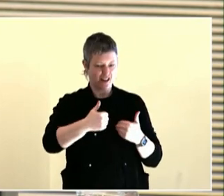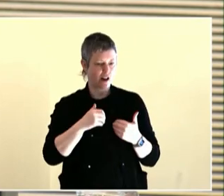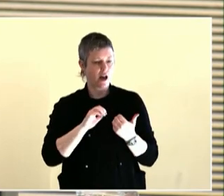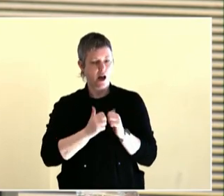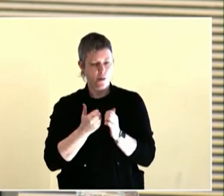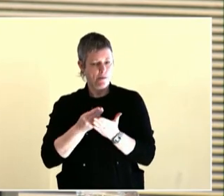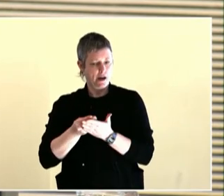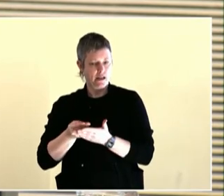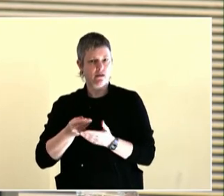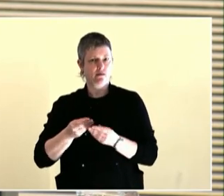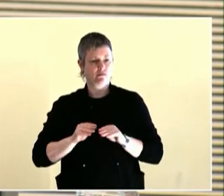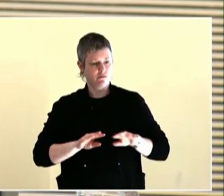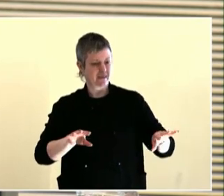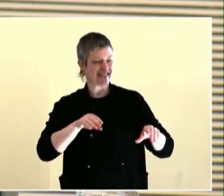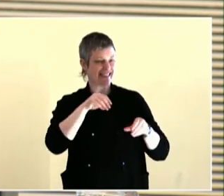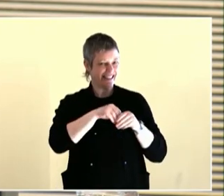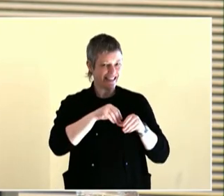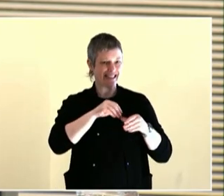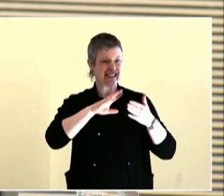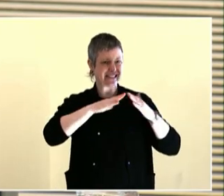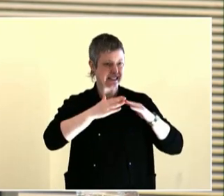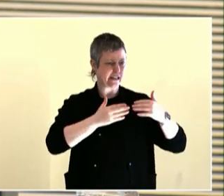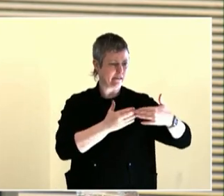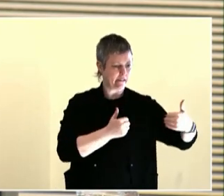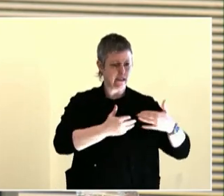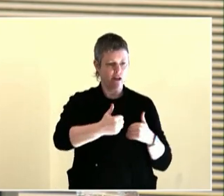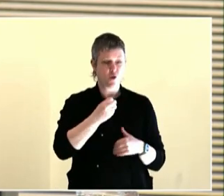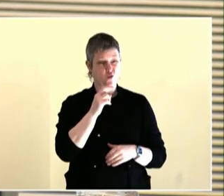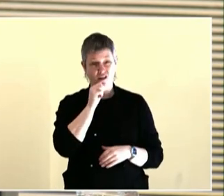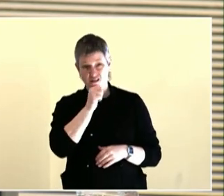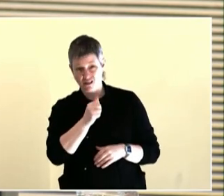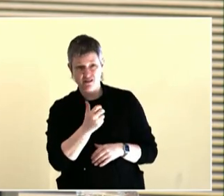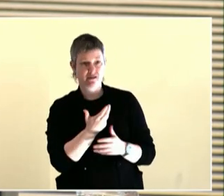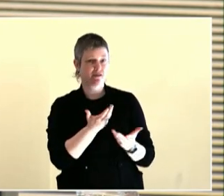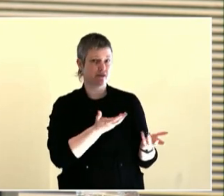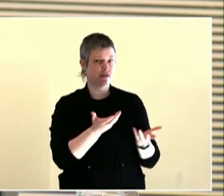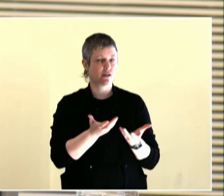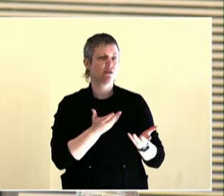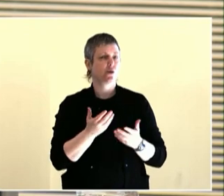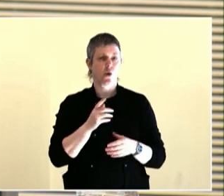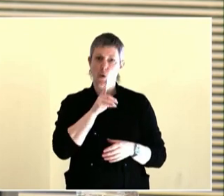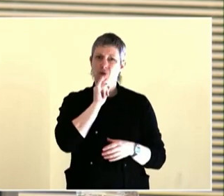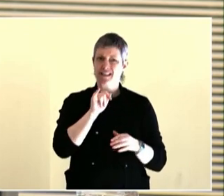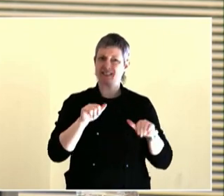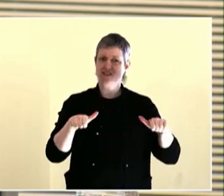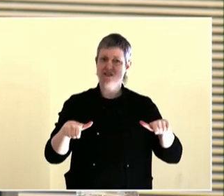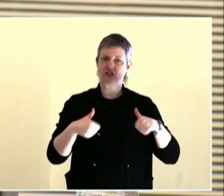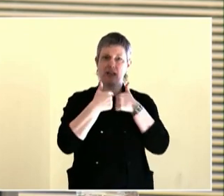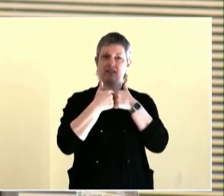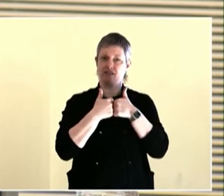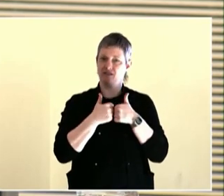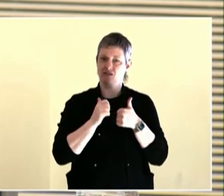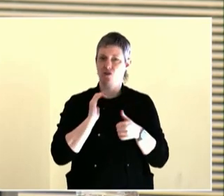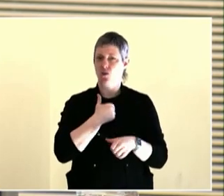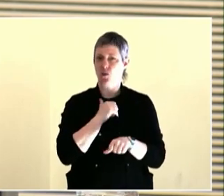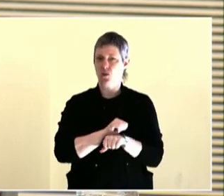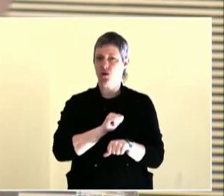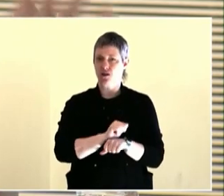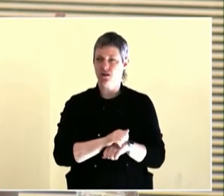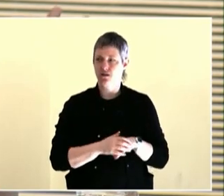And it was really interesting. It was mostly women who participated. Those were the people who were